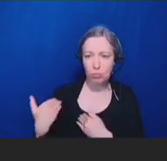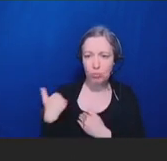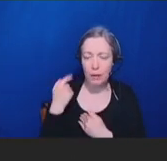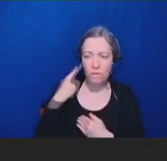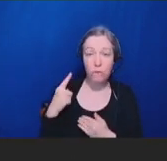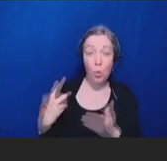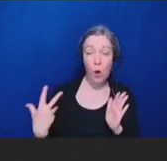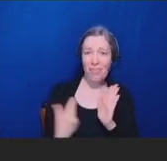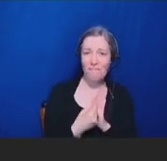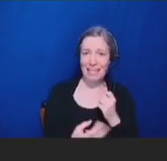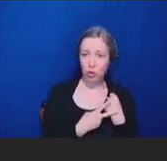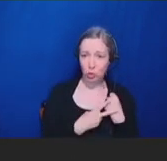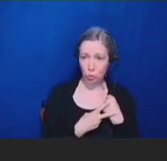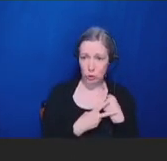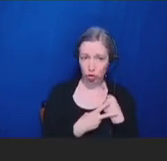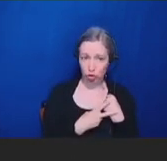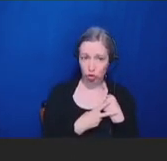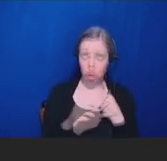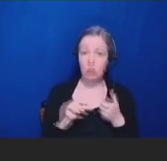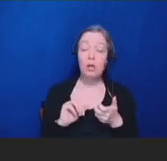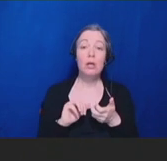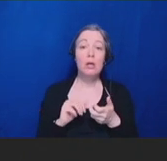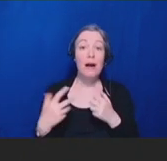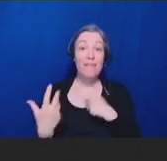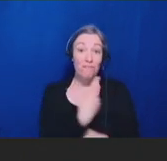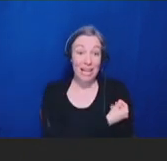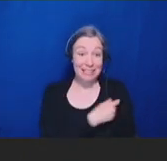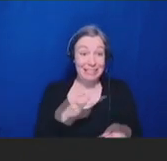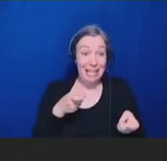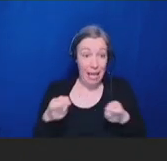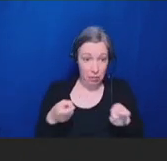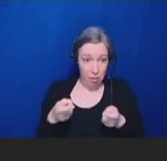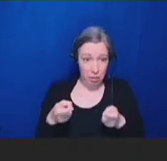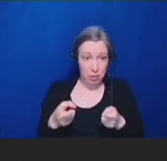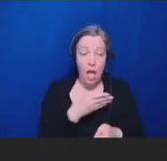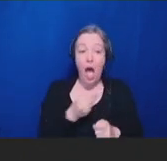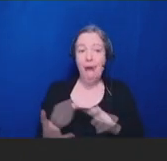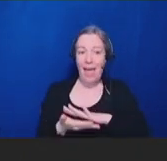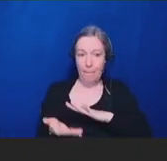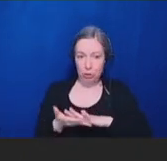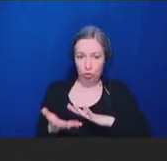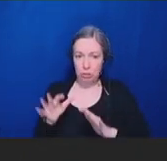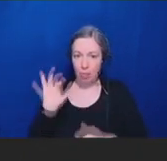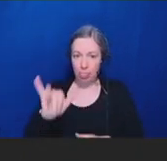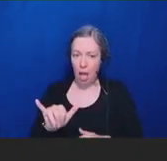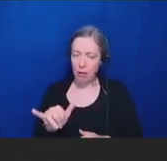educate themselves on vaccine safety measures and preventive actions and follow precautions